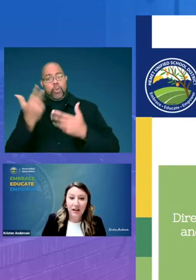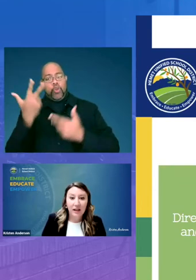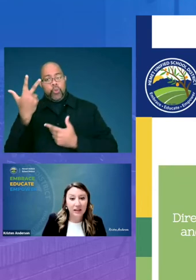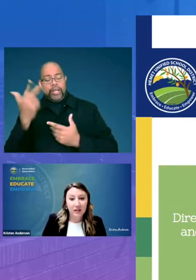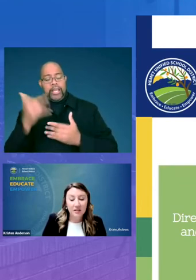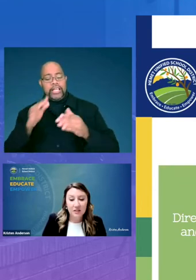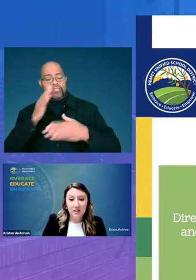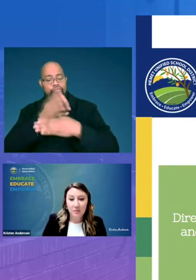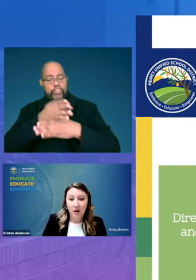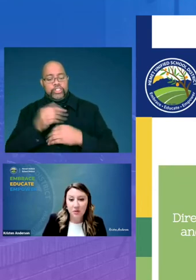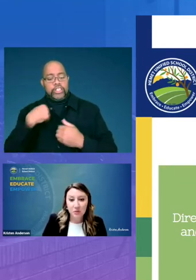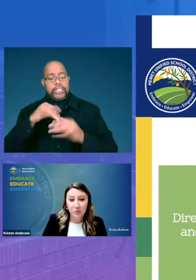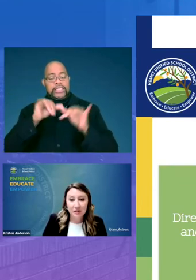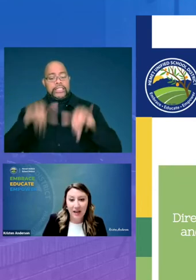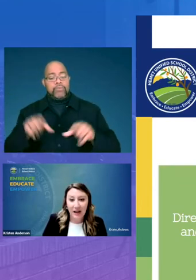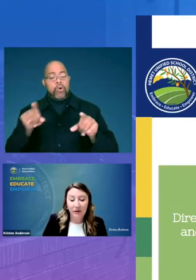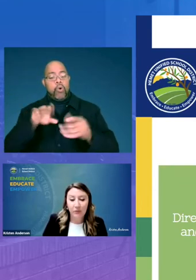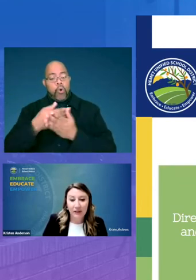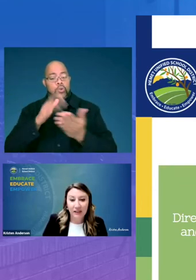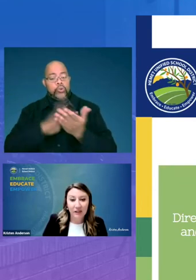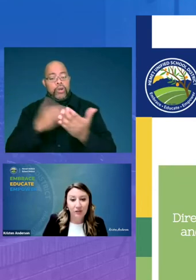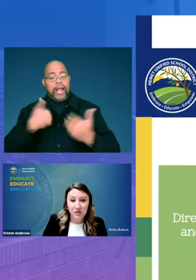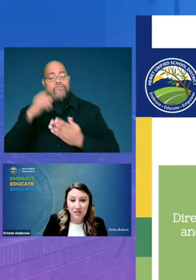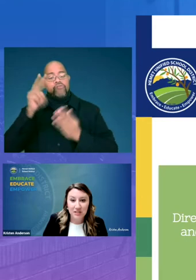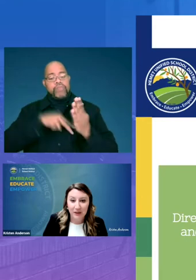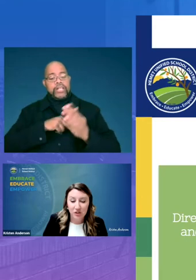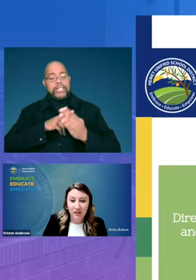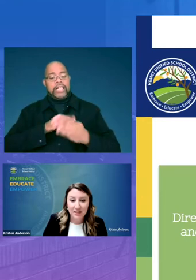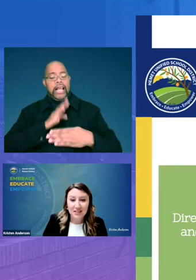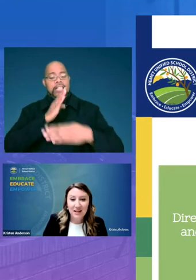and in our system all schools have a reading intervention specialist